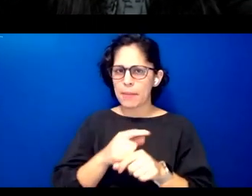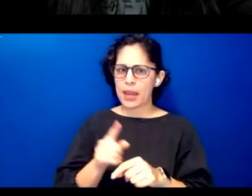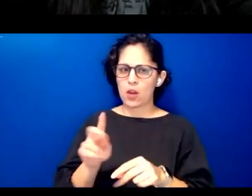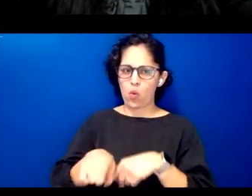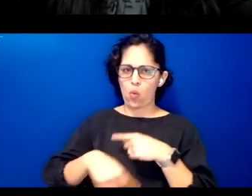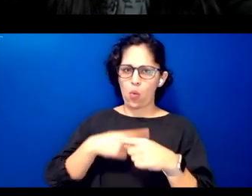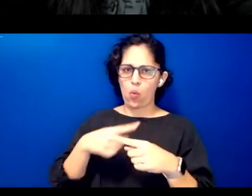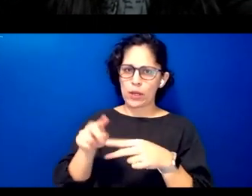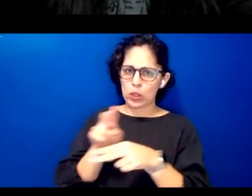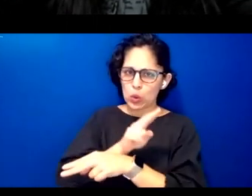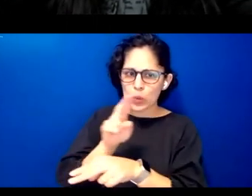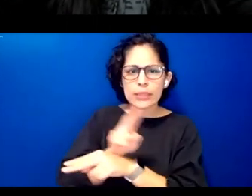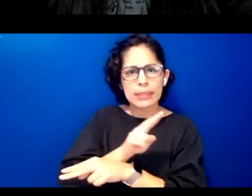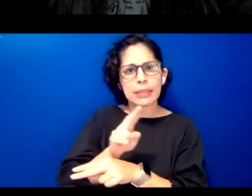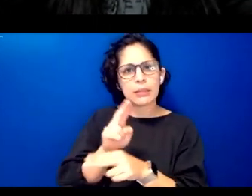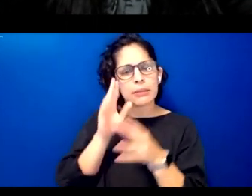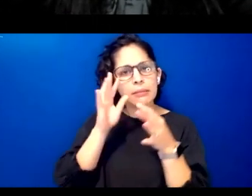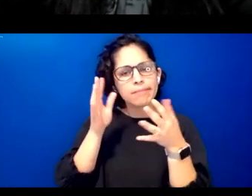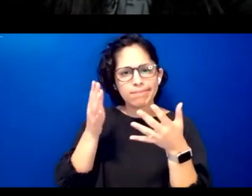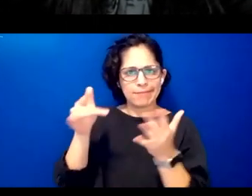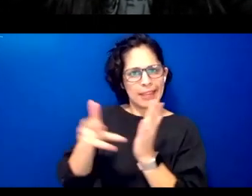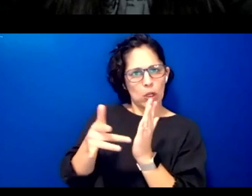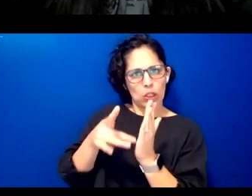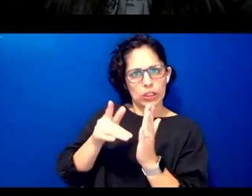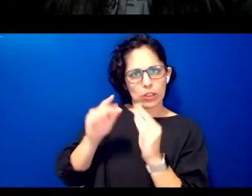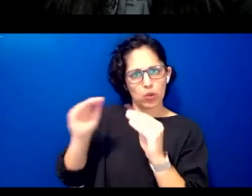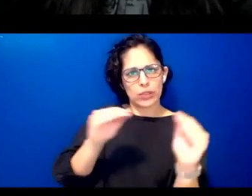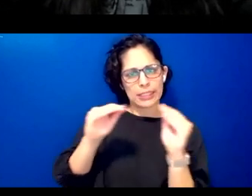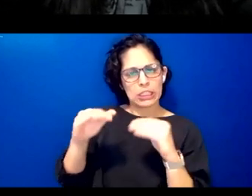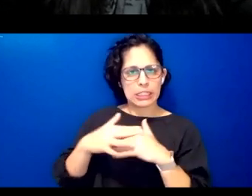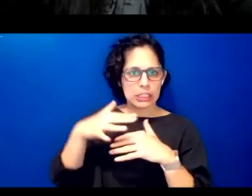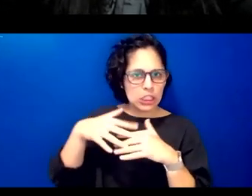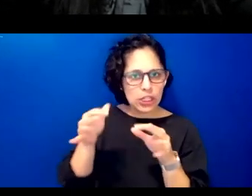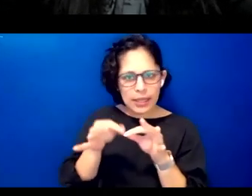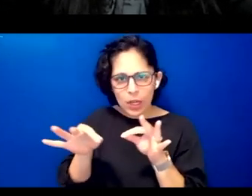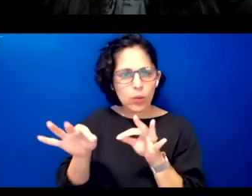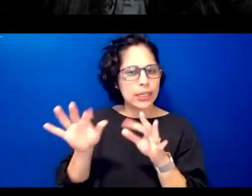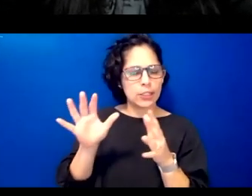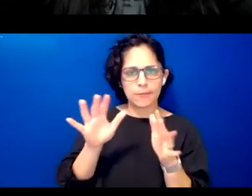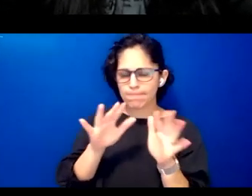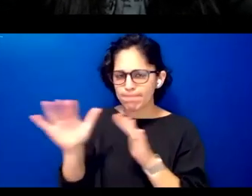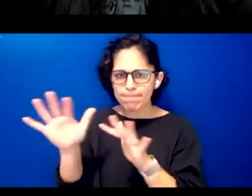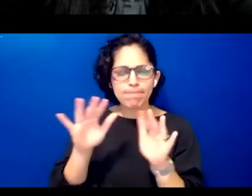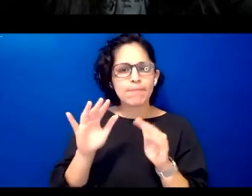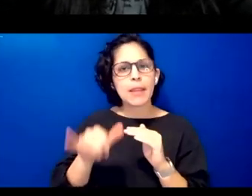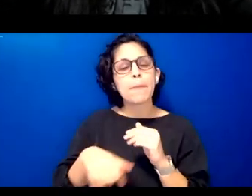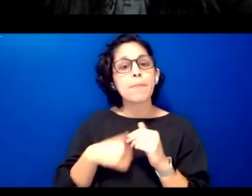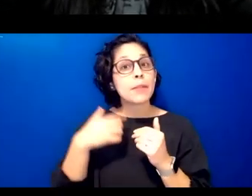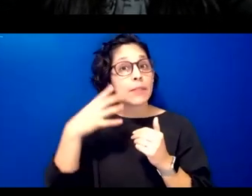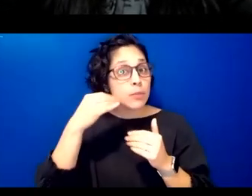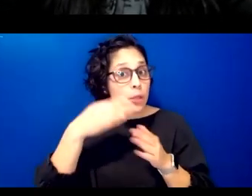and teaching while i have some real world experiences personal and professional research